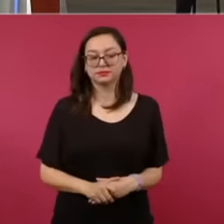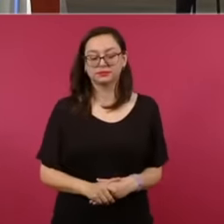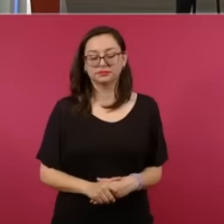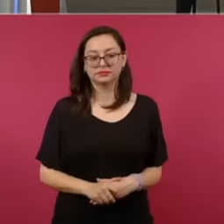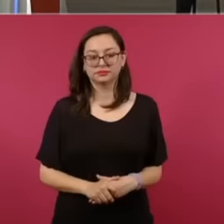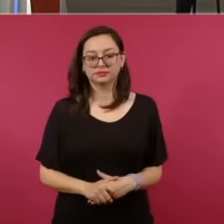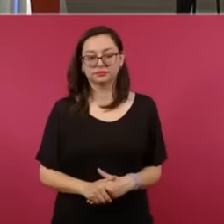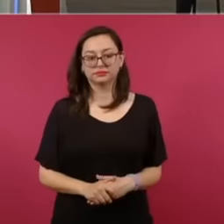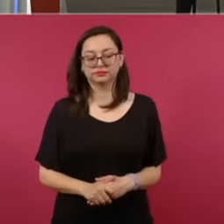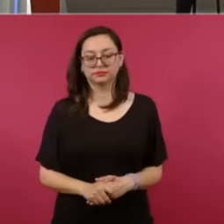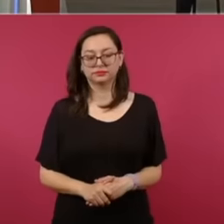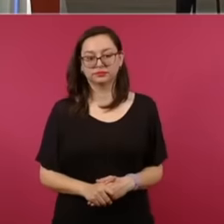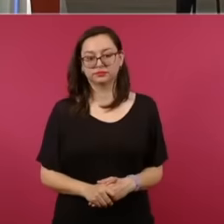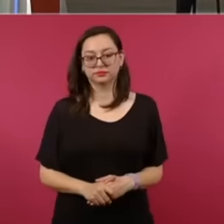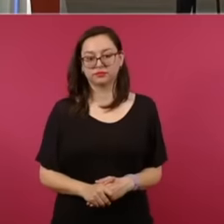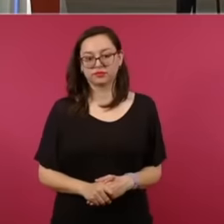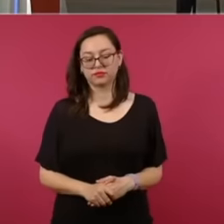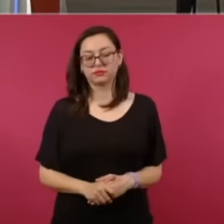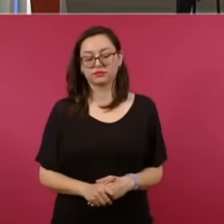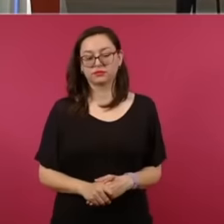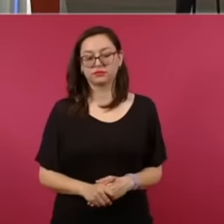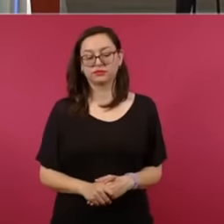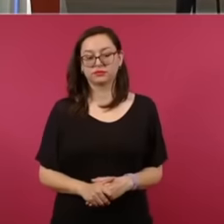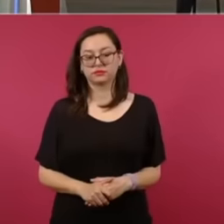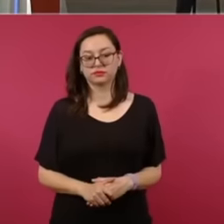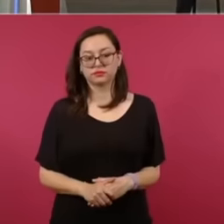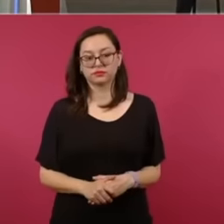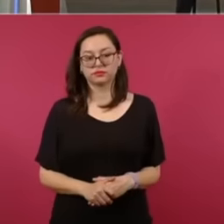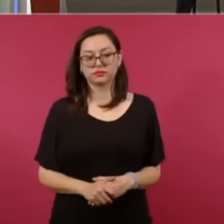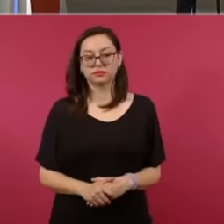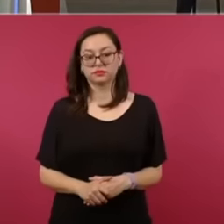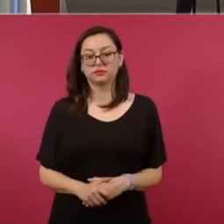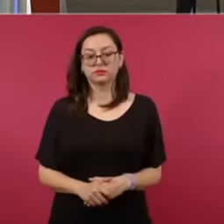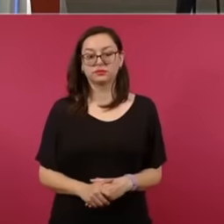I know here the ones